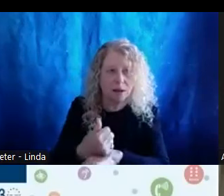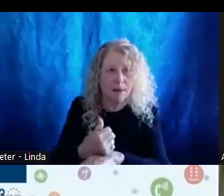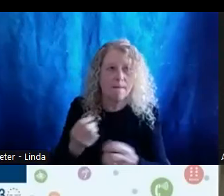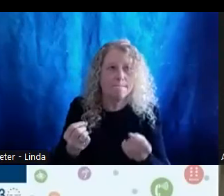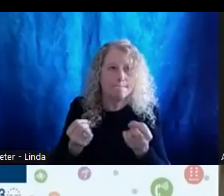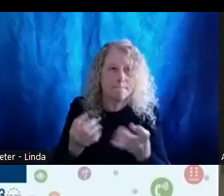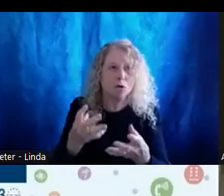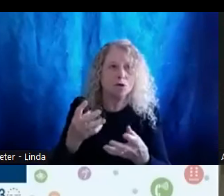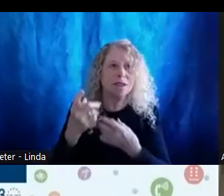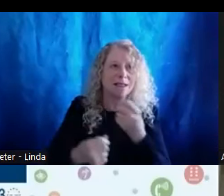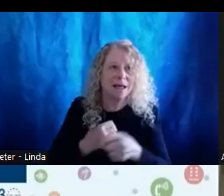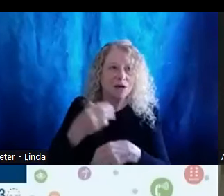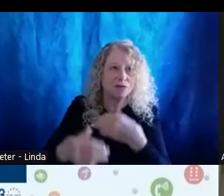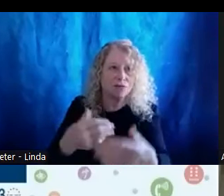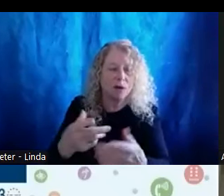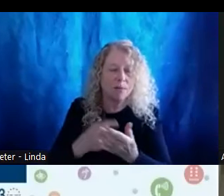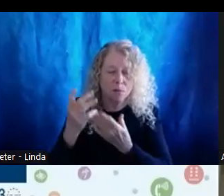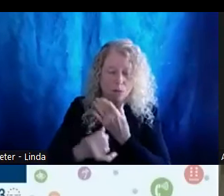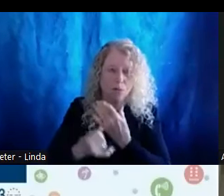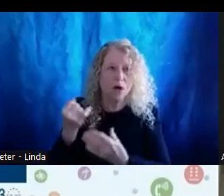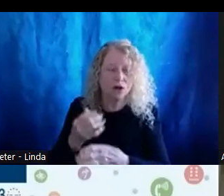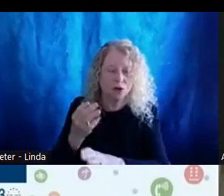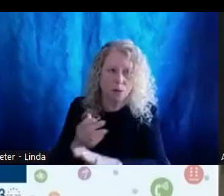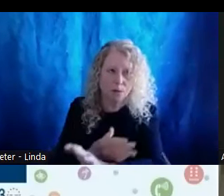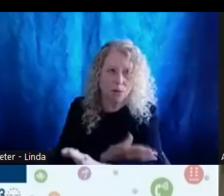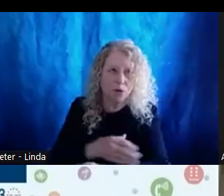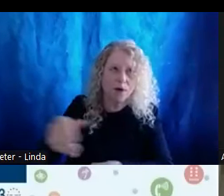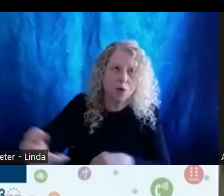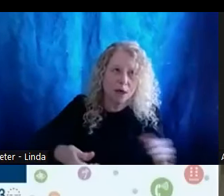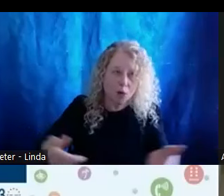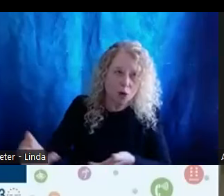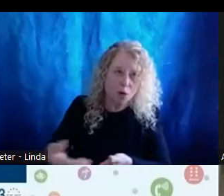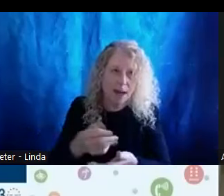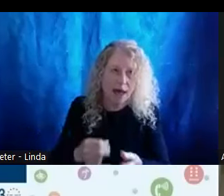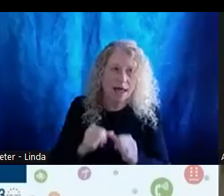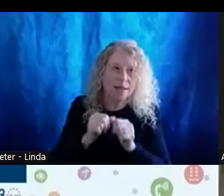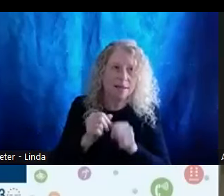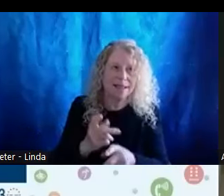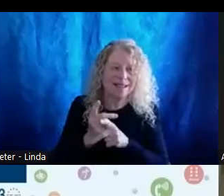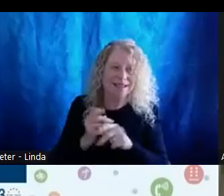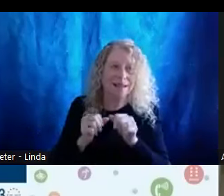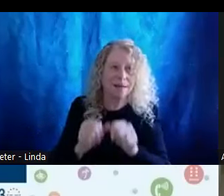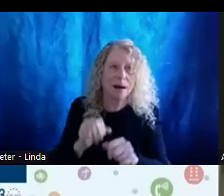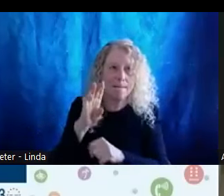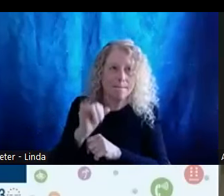Oregon Department of Health Services recruitment and retention for bilingual, multicultural and minority staff.